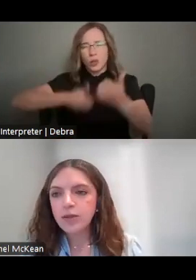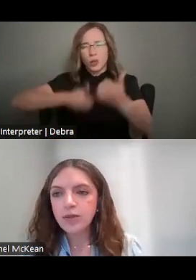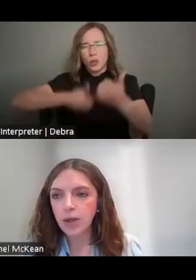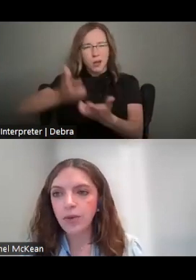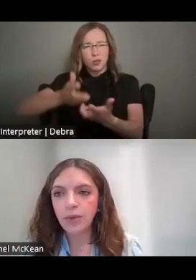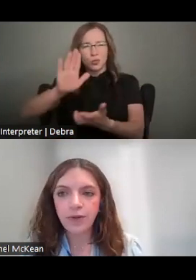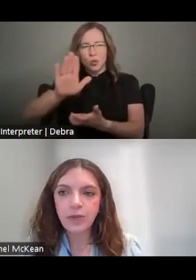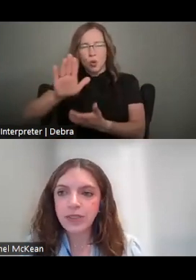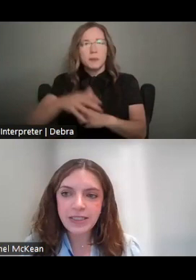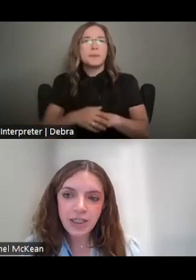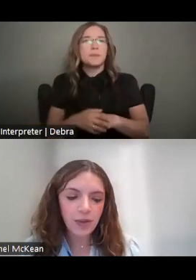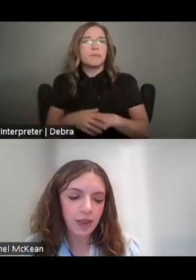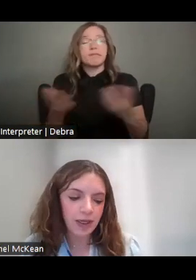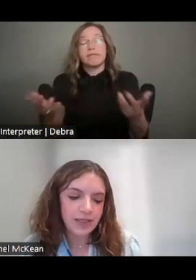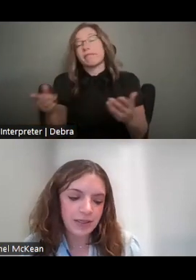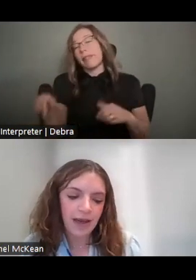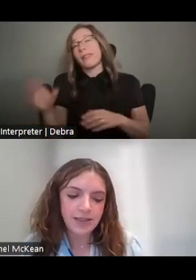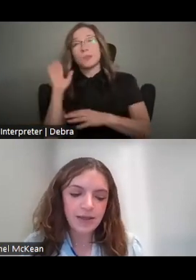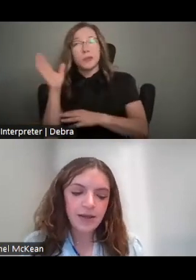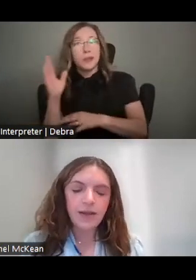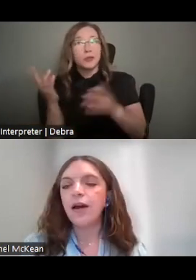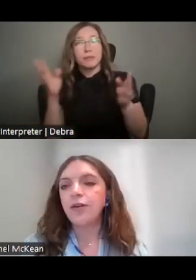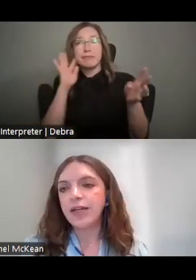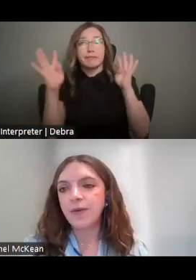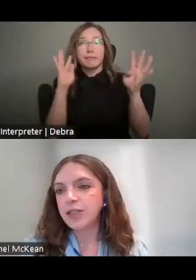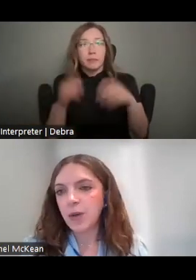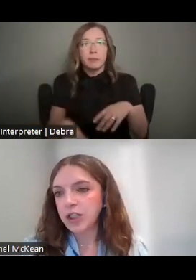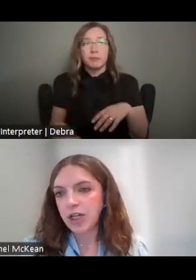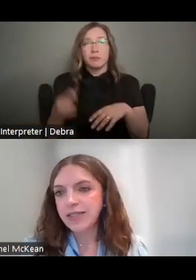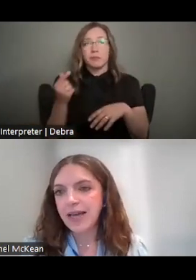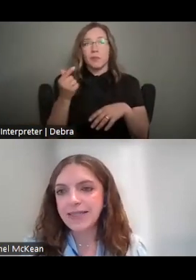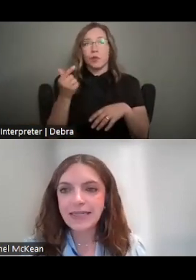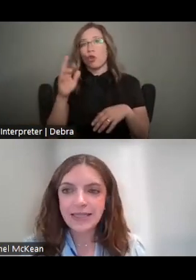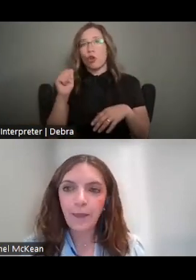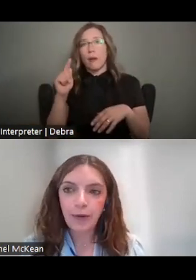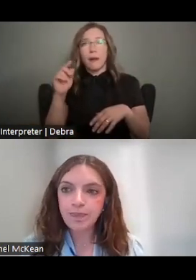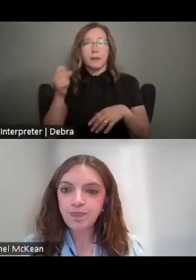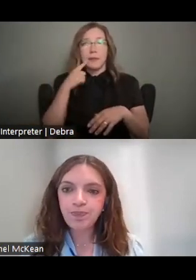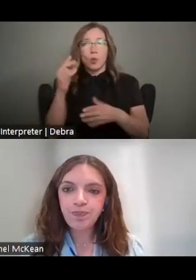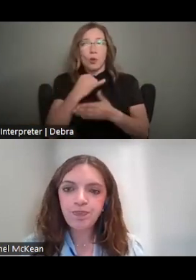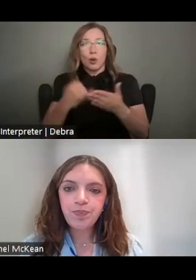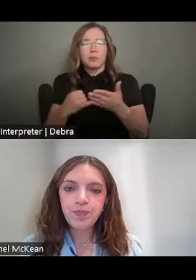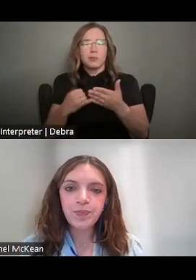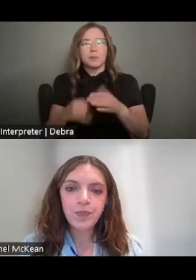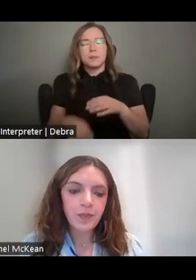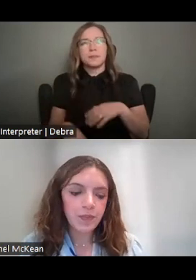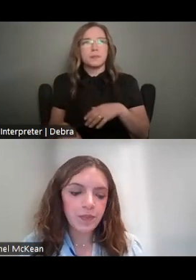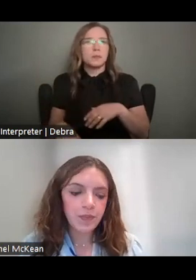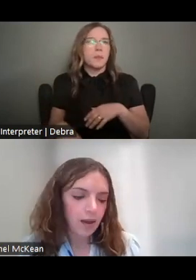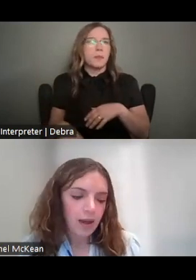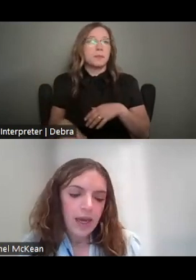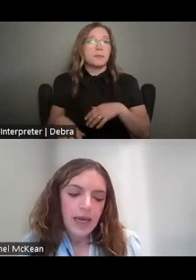SO, FOR THIS PRESENTATION, WE'RE GOING TO SELECT GRANTS FOR ARTS PROJECTS AS AN EXAMPLE.